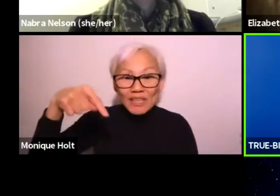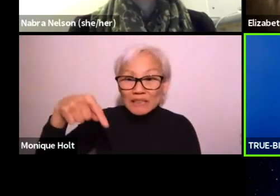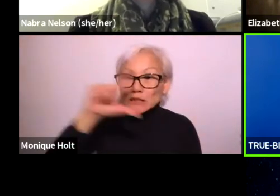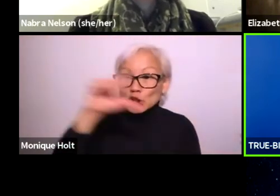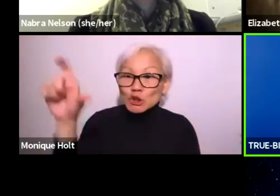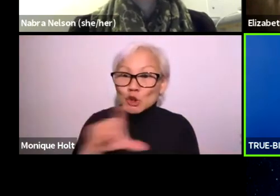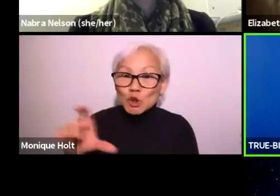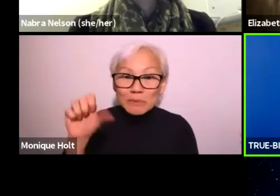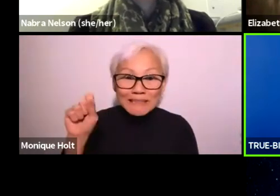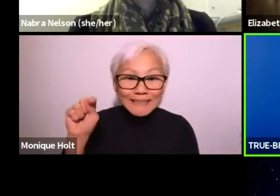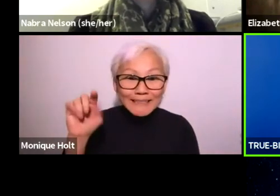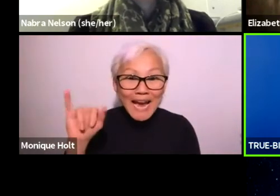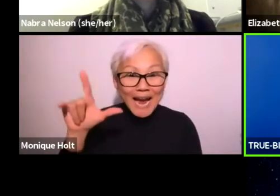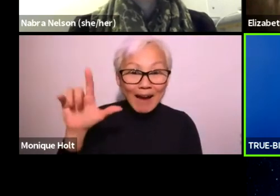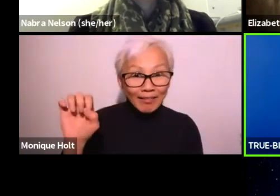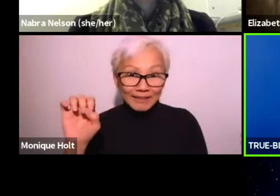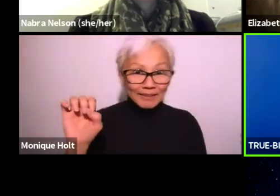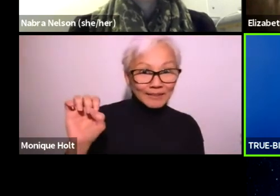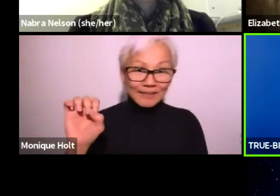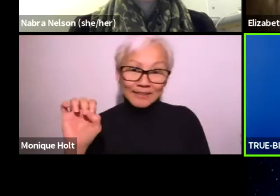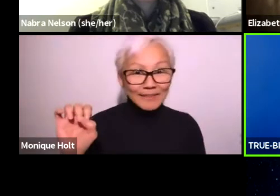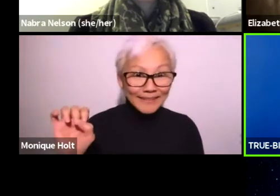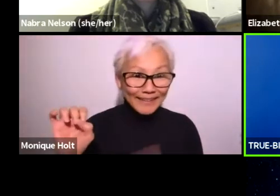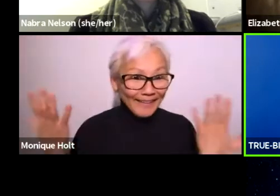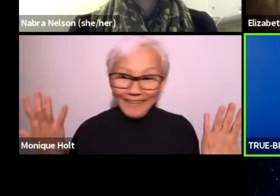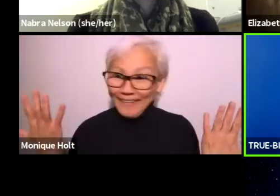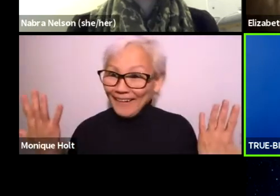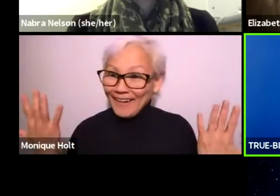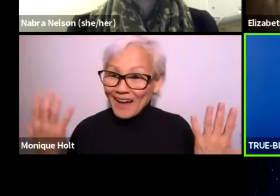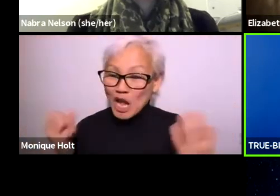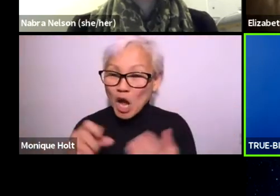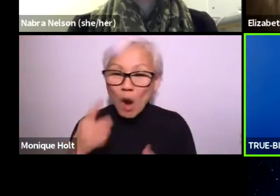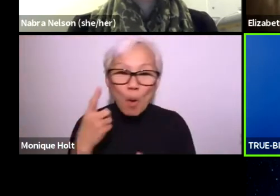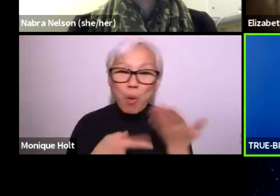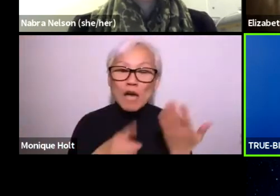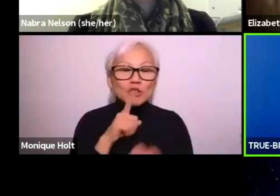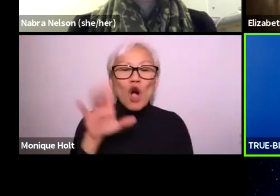if we had to continue with this Zoom or virtual style,